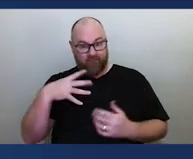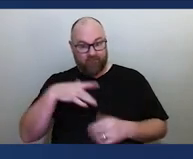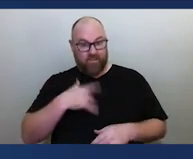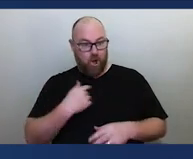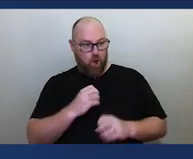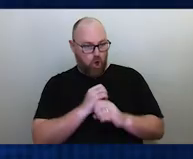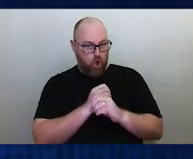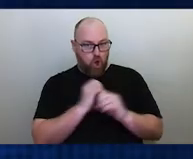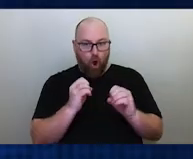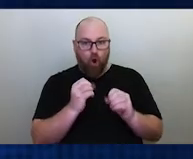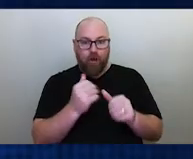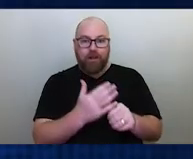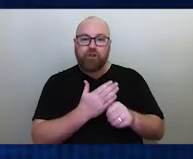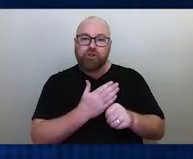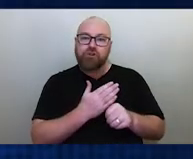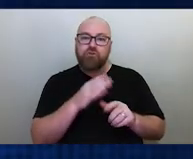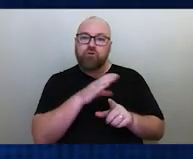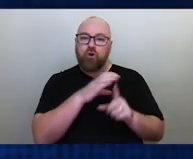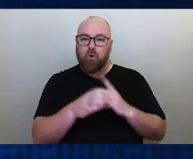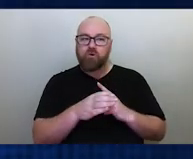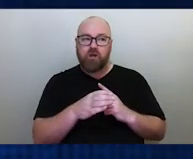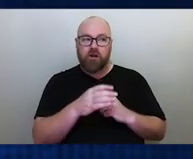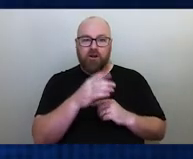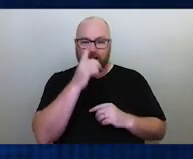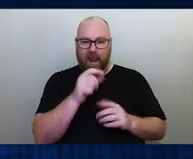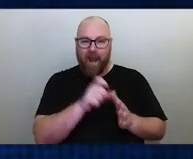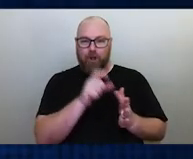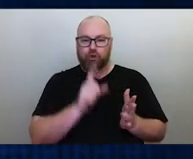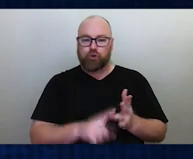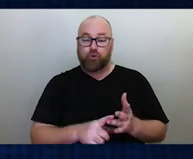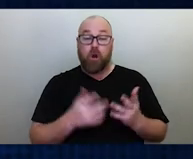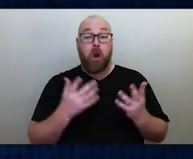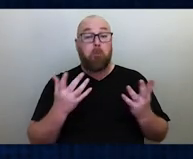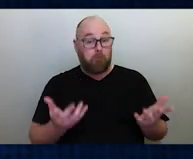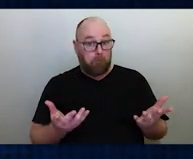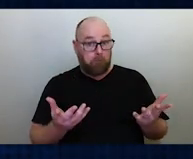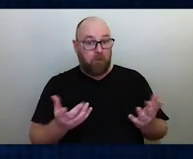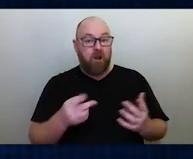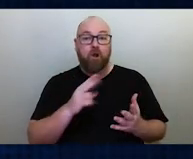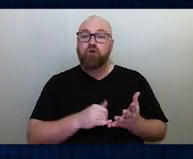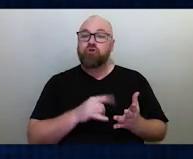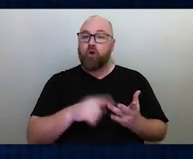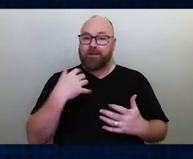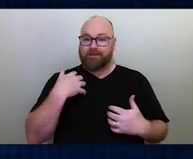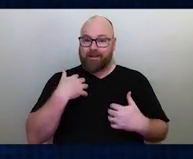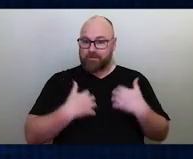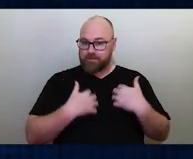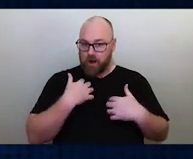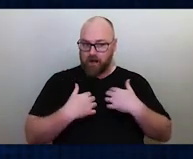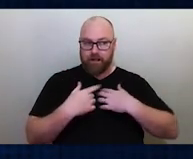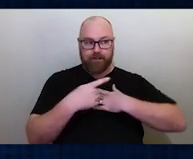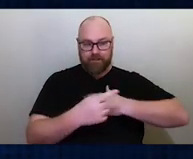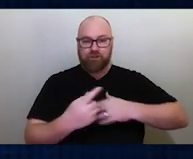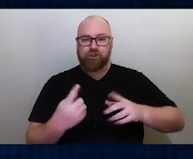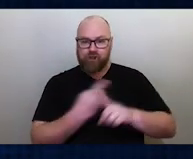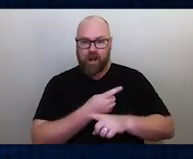have ever been credited with being able to do this. So this is something that's very exciting, something that really changes the history of science.